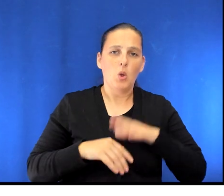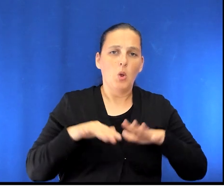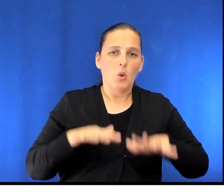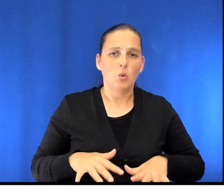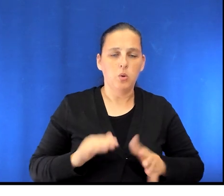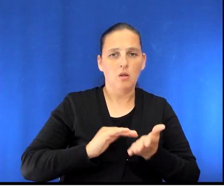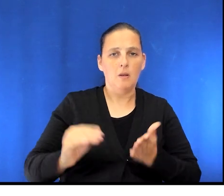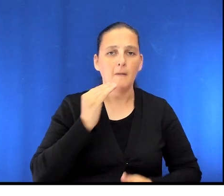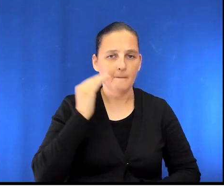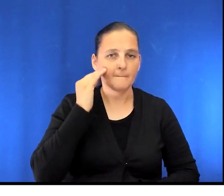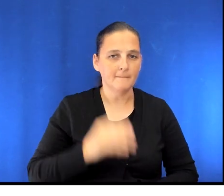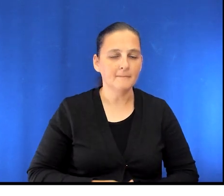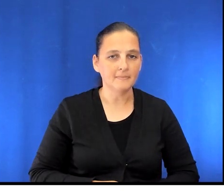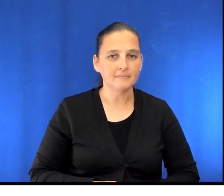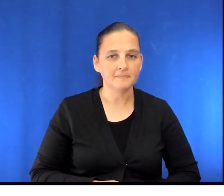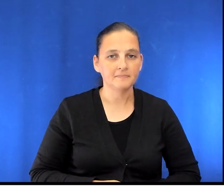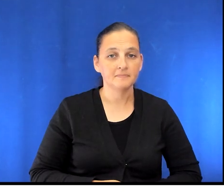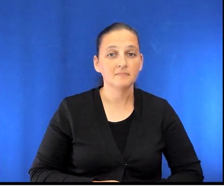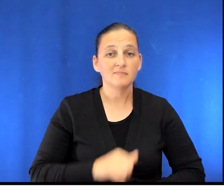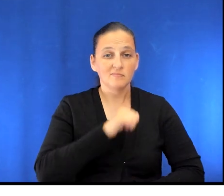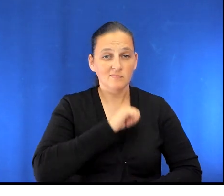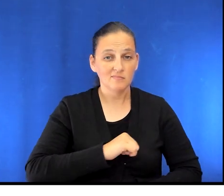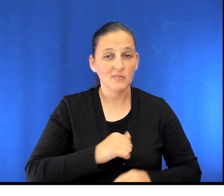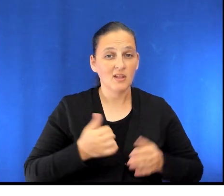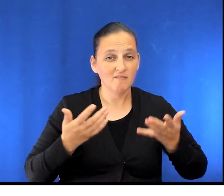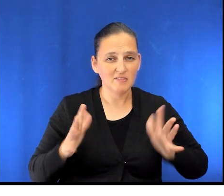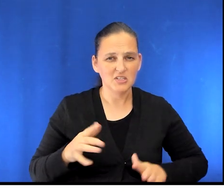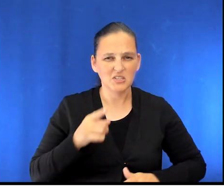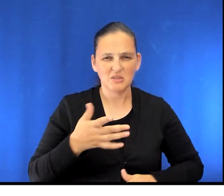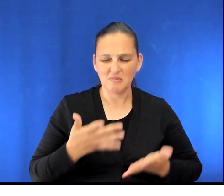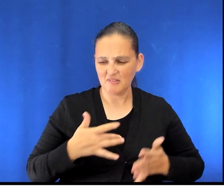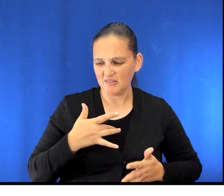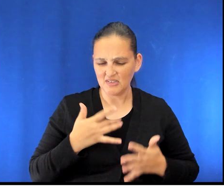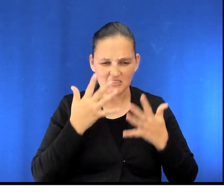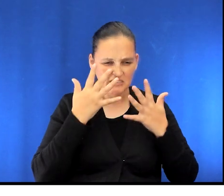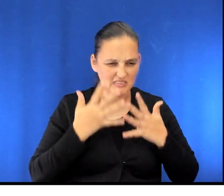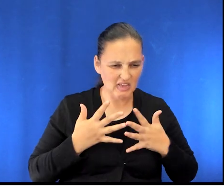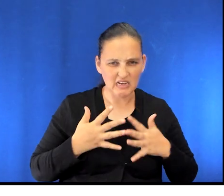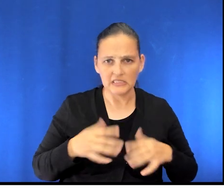After surgery, there may be days when you feel sad or anxious. This is normal and will gradually improve.